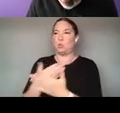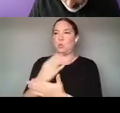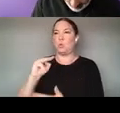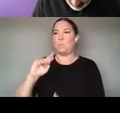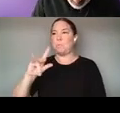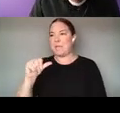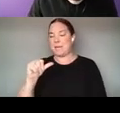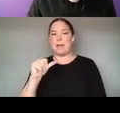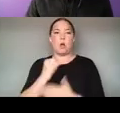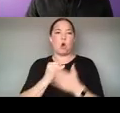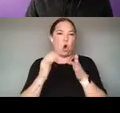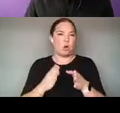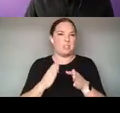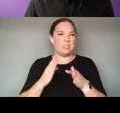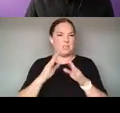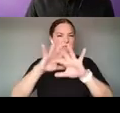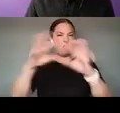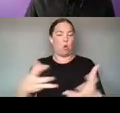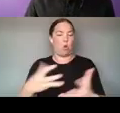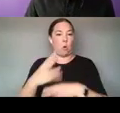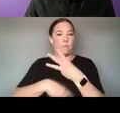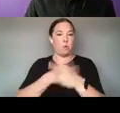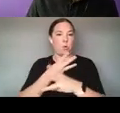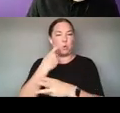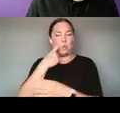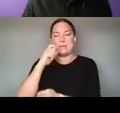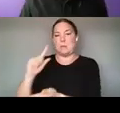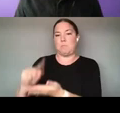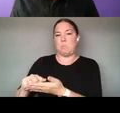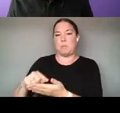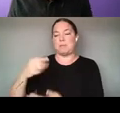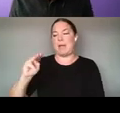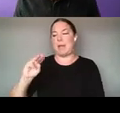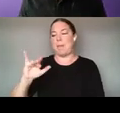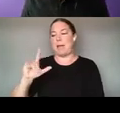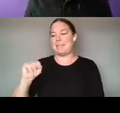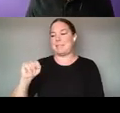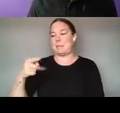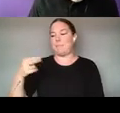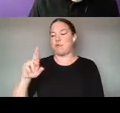IN A RECENT BOOK PUBLISHED BY MIT PRESS. I WANT TO GIVE SHOUT OUTS TO THESE GREAT ORGANIZATIONS,